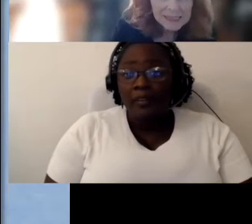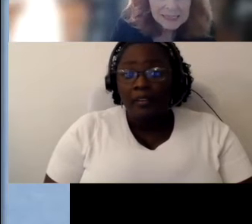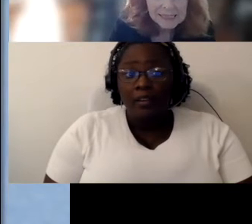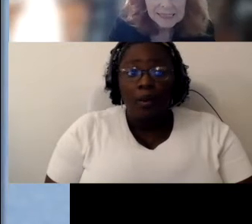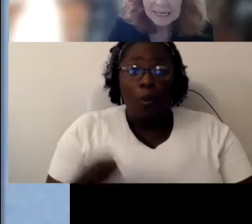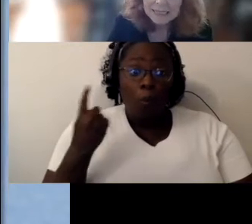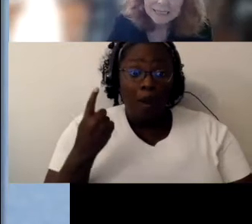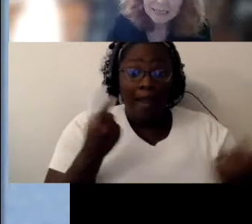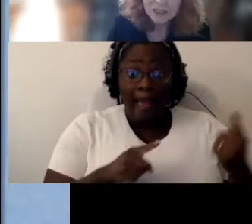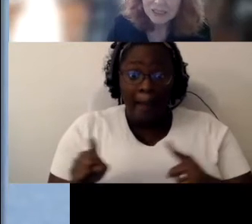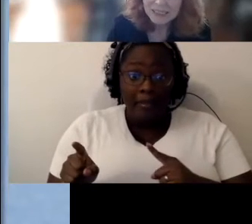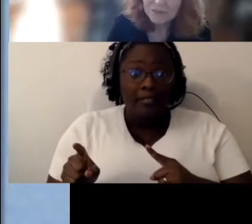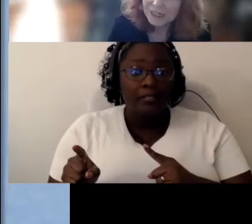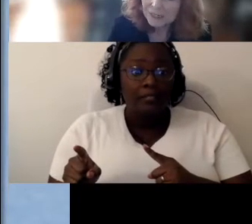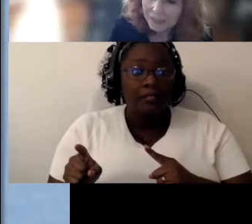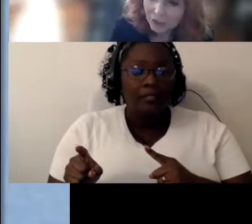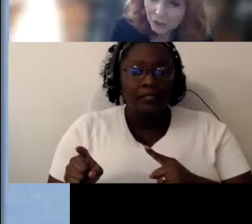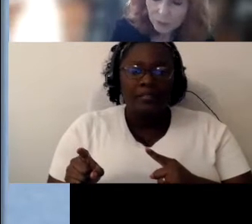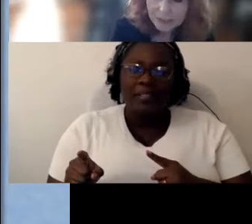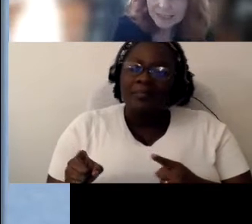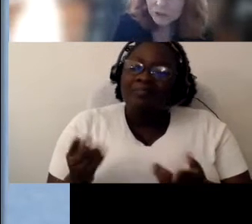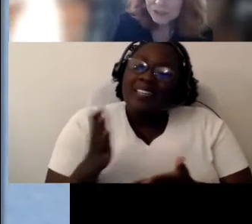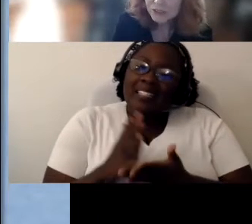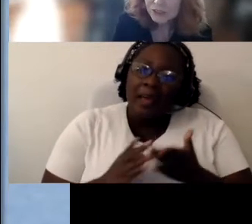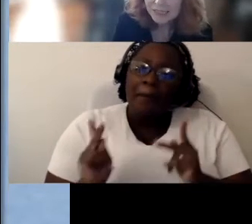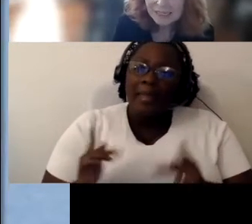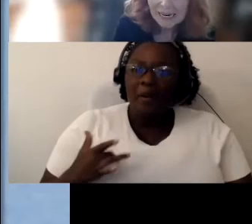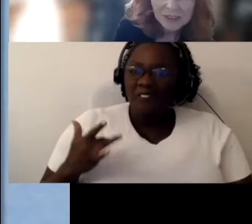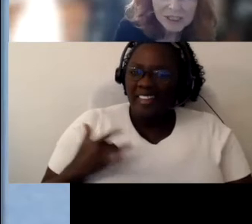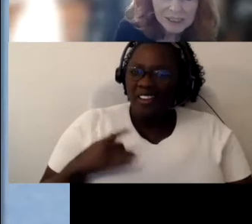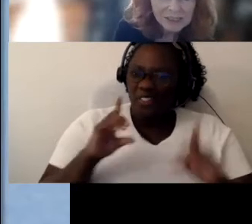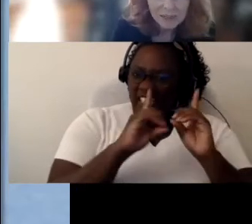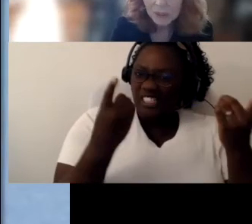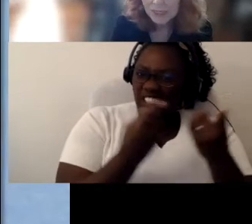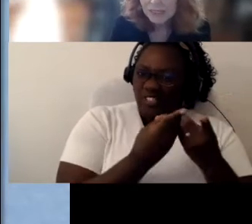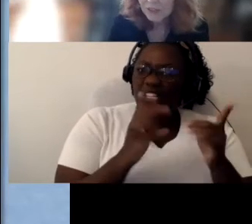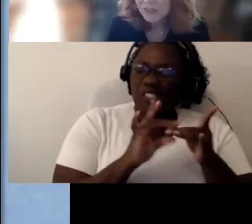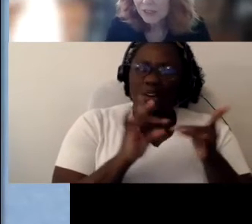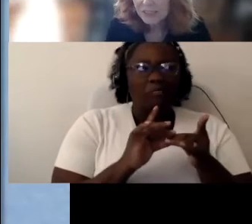is that there's this feeling or when districts are sitting down to decide what an intervener